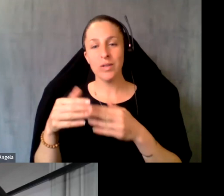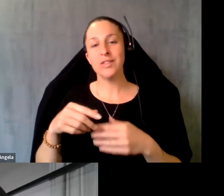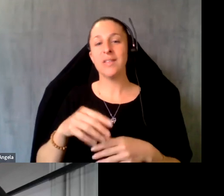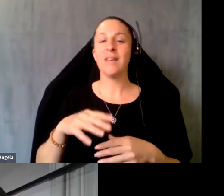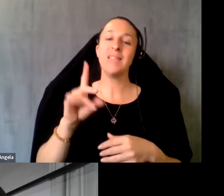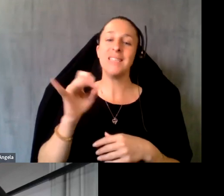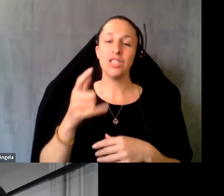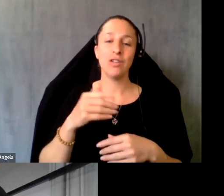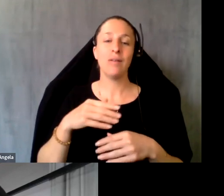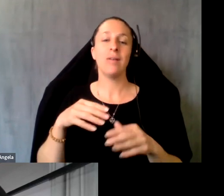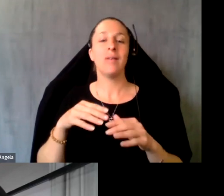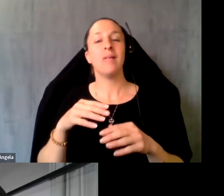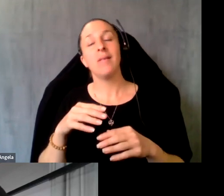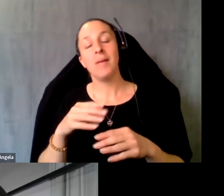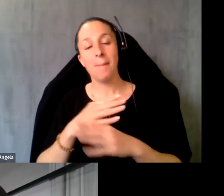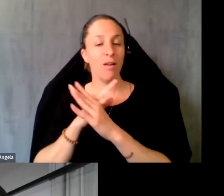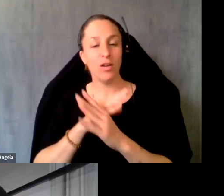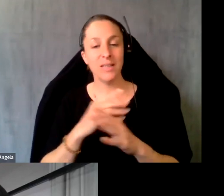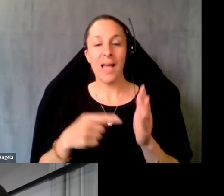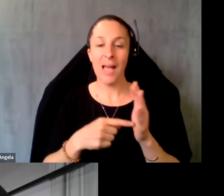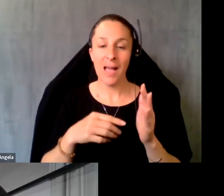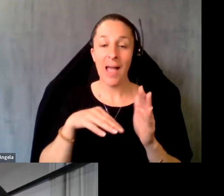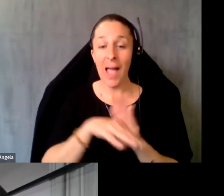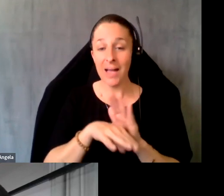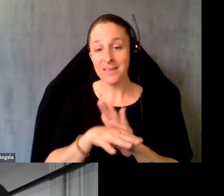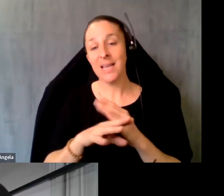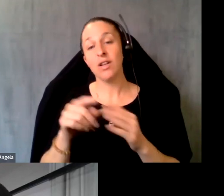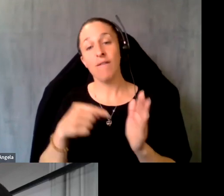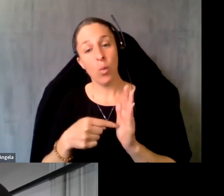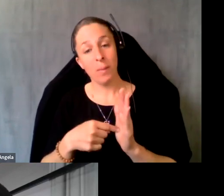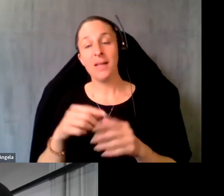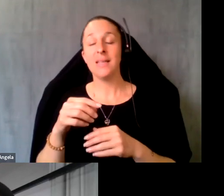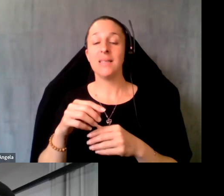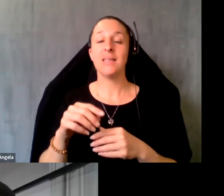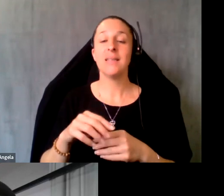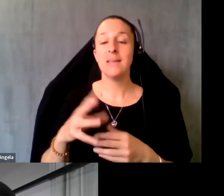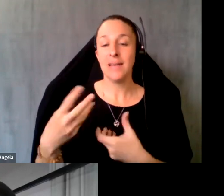access affordability, adoption, and digital literacy and inclusion. And I see a lot of